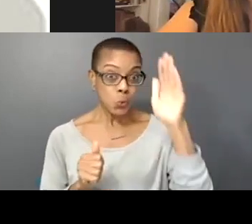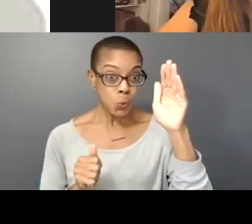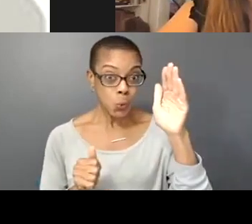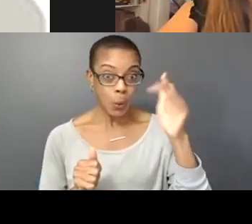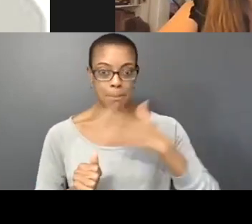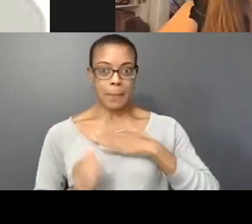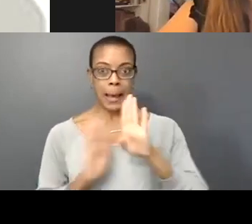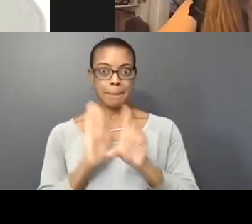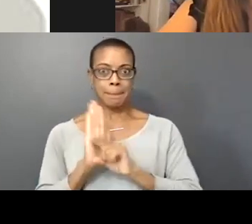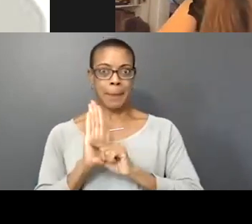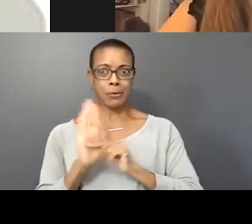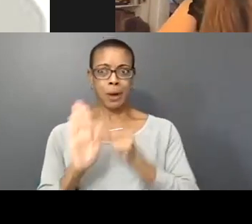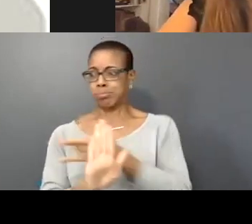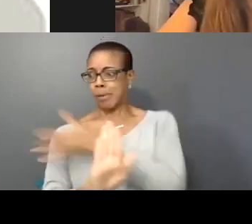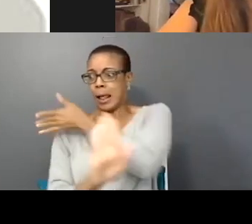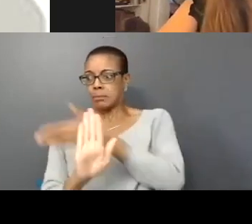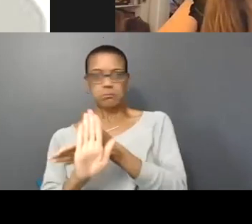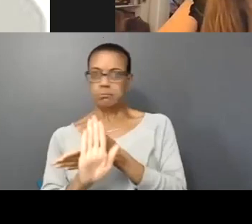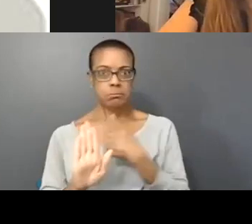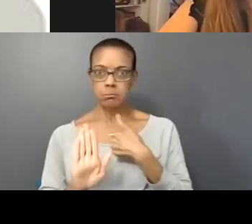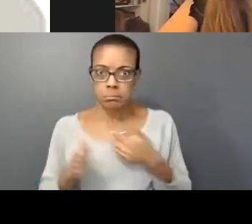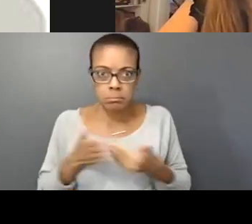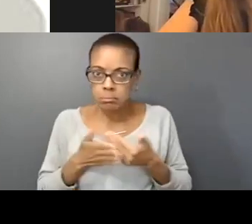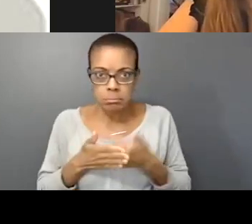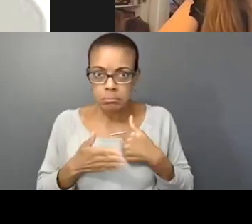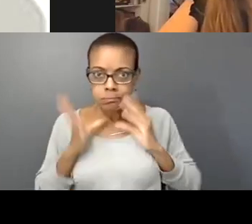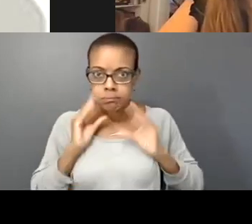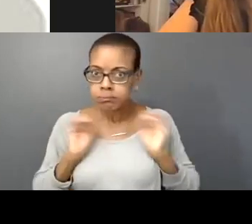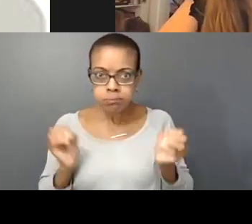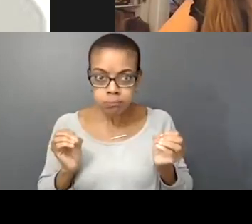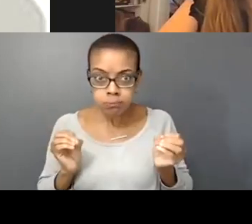I don't have dance training myself. So for me to be on stage performing, using my